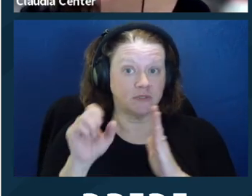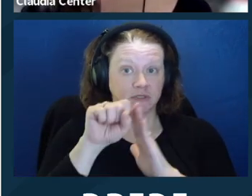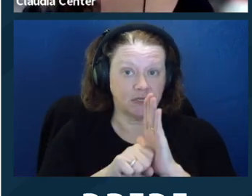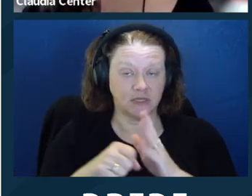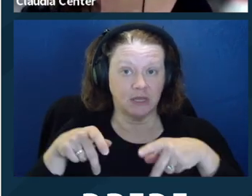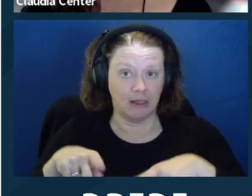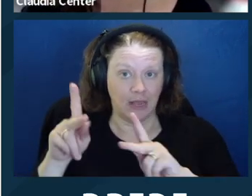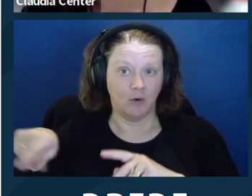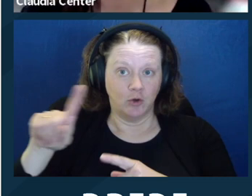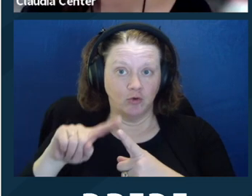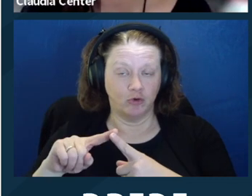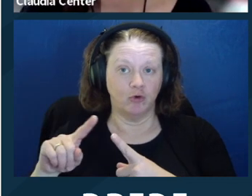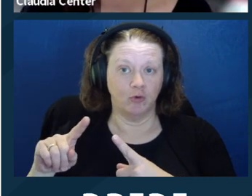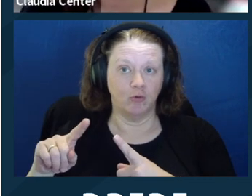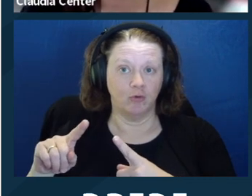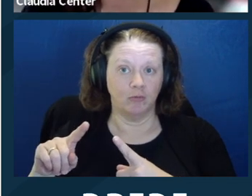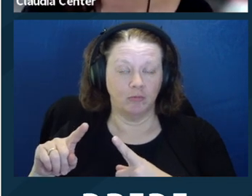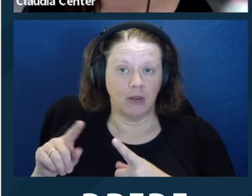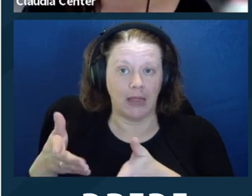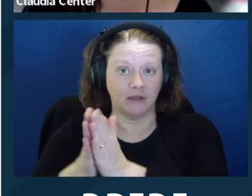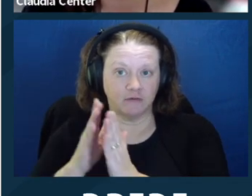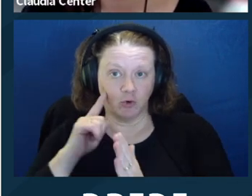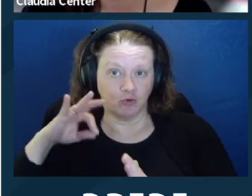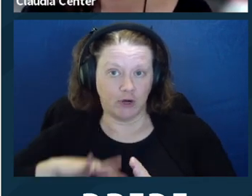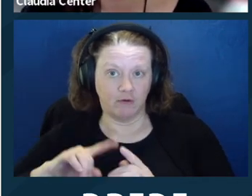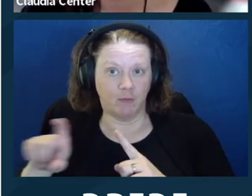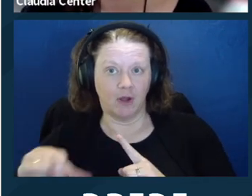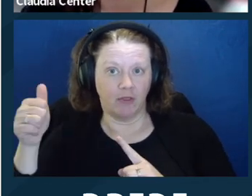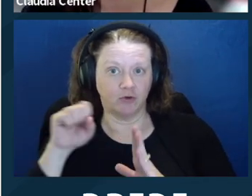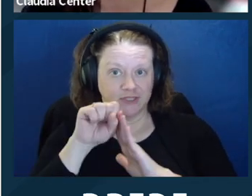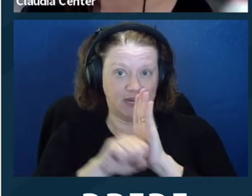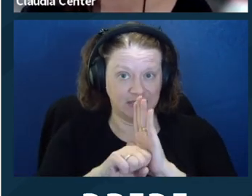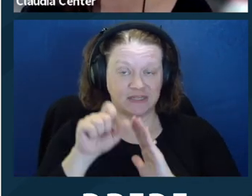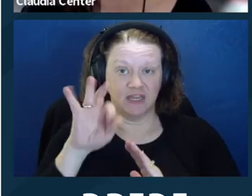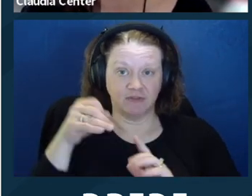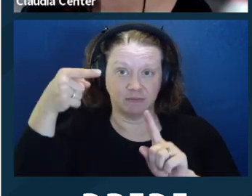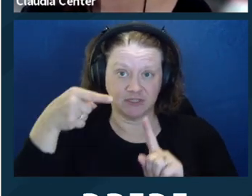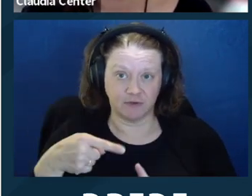So you, of course, would need to check that and figure out what you would need to do that.